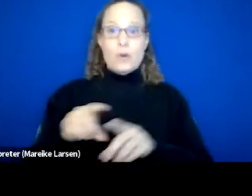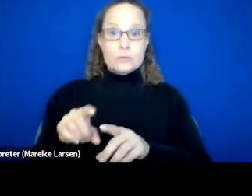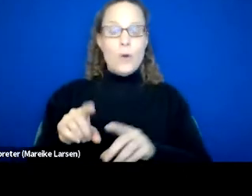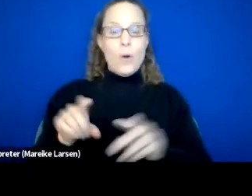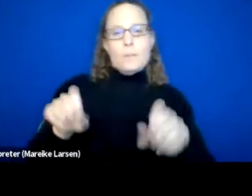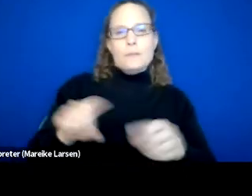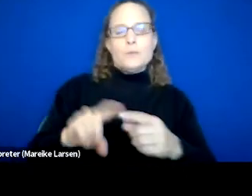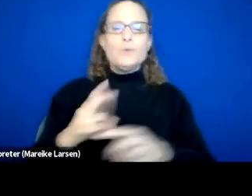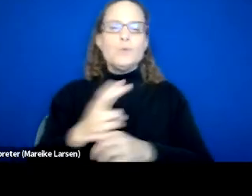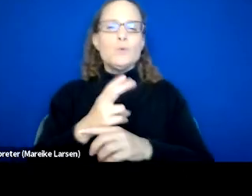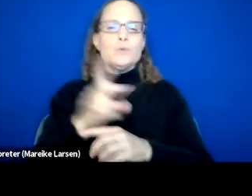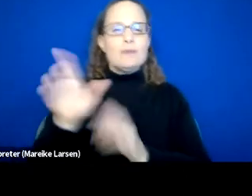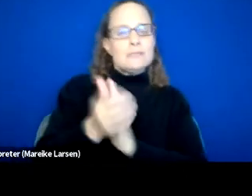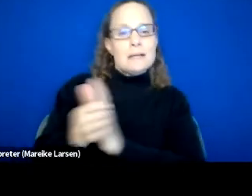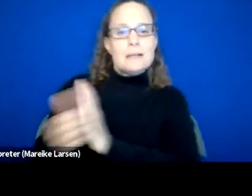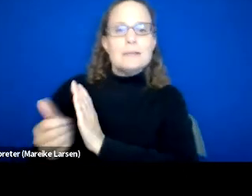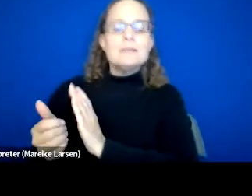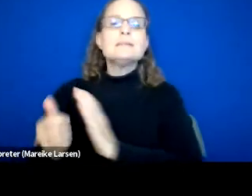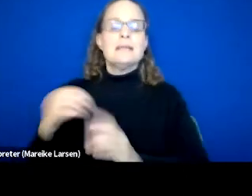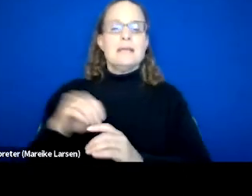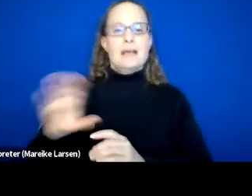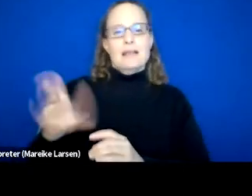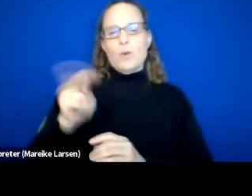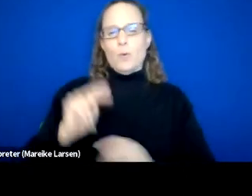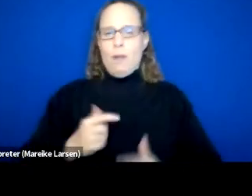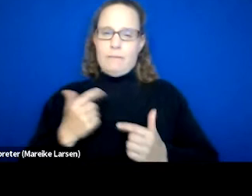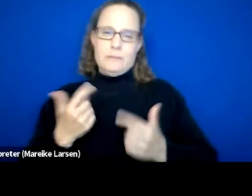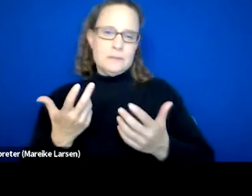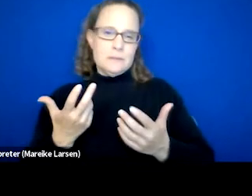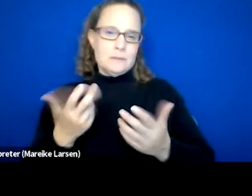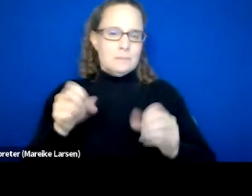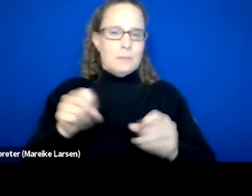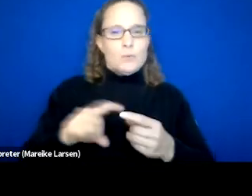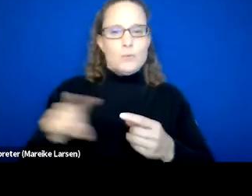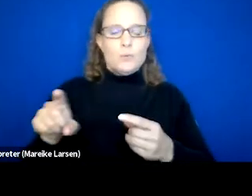to utilize those skills then in their own lives and be able to have gainful employment.